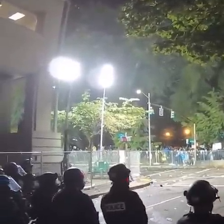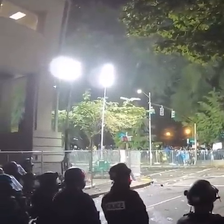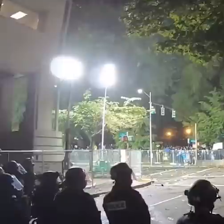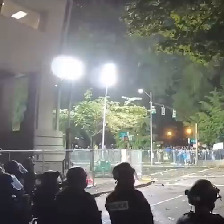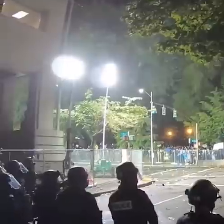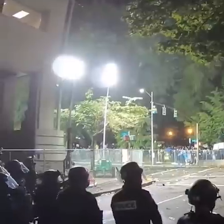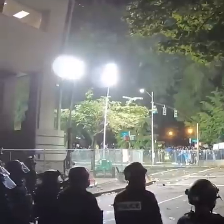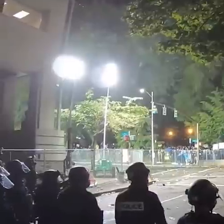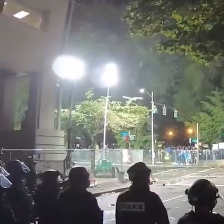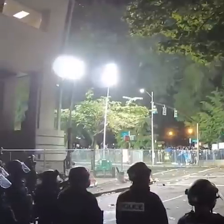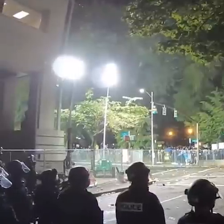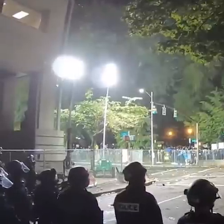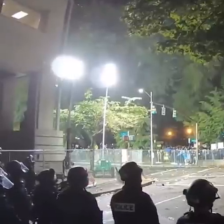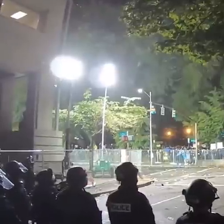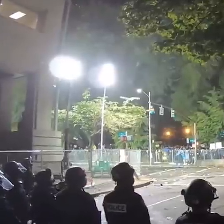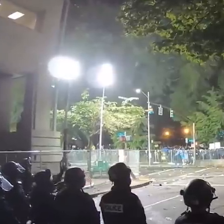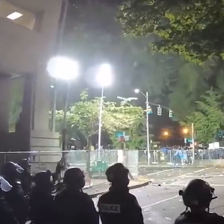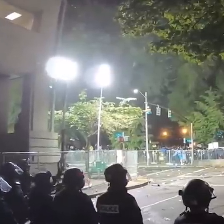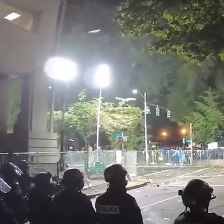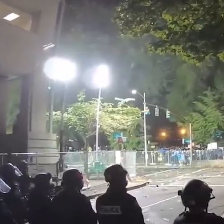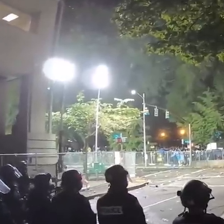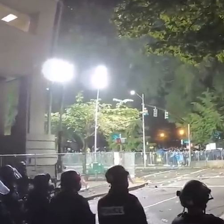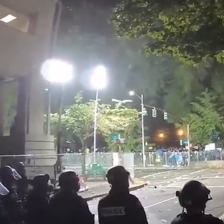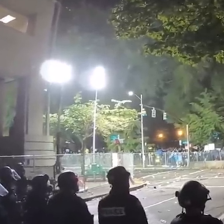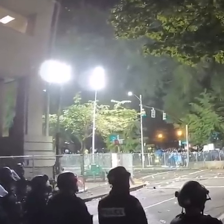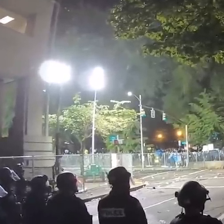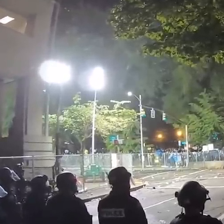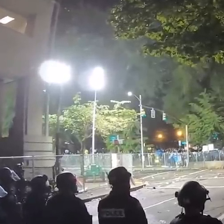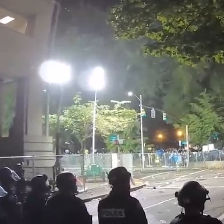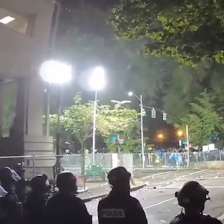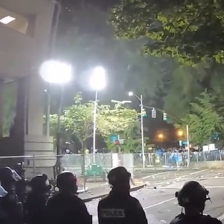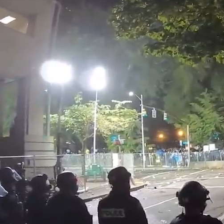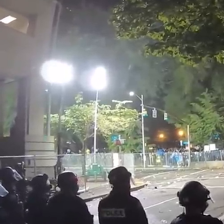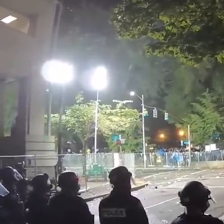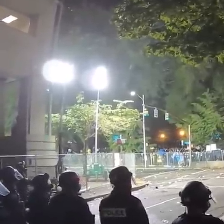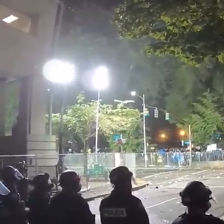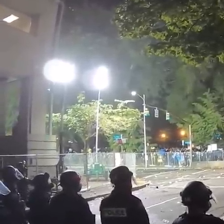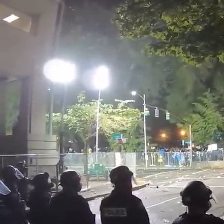So what we noticed over time as we had this fence around the Justice Center is